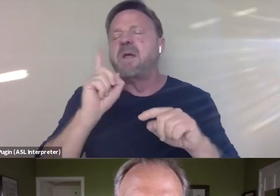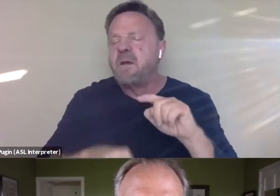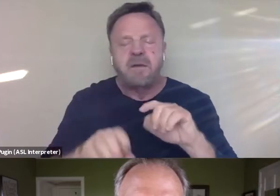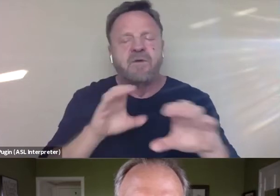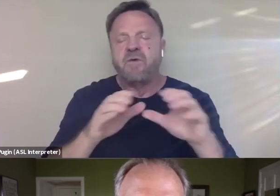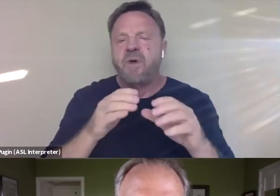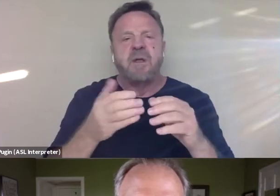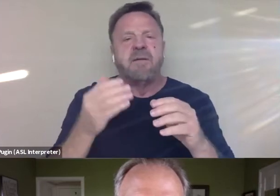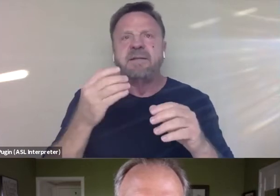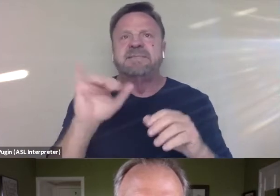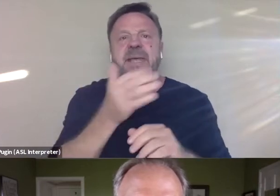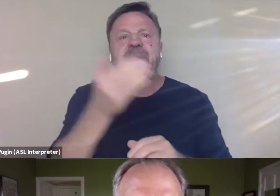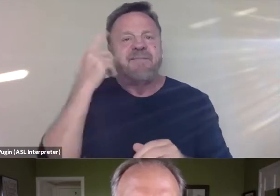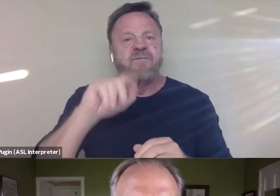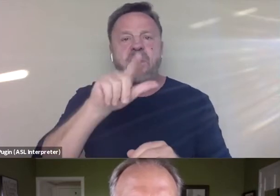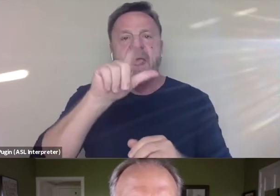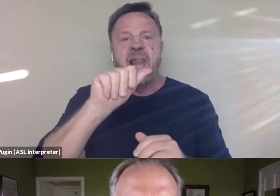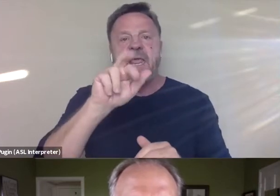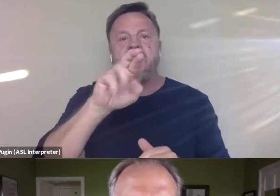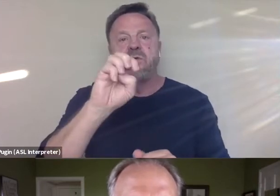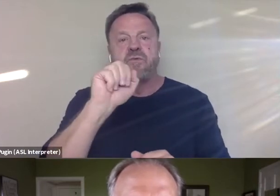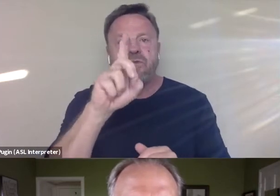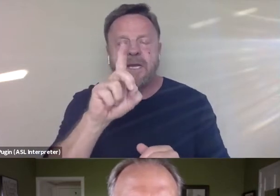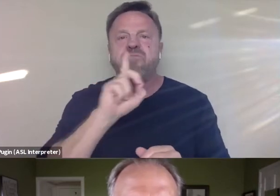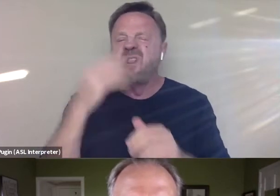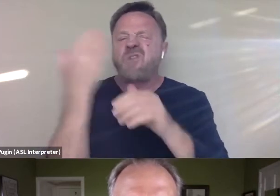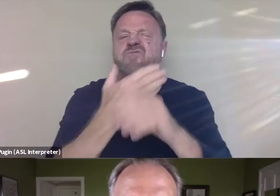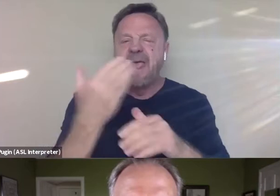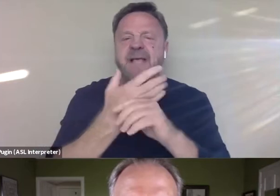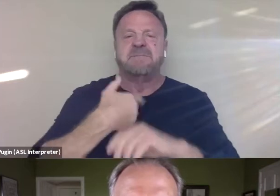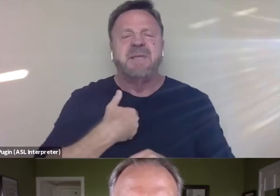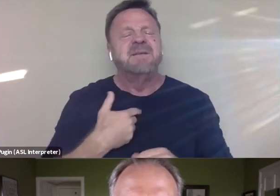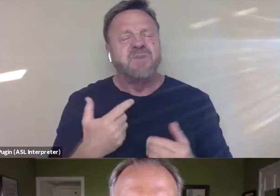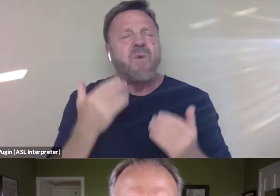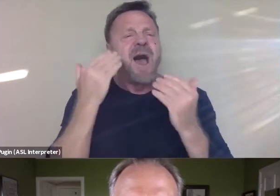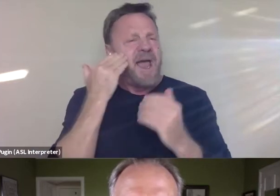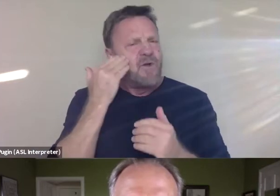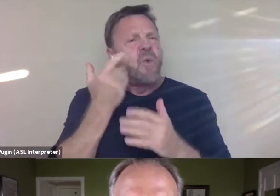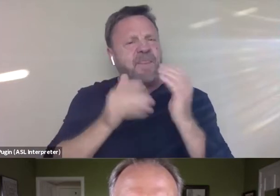for Ellie Reed, who harassed me. And so I know what that was like. I mean, that was like exhausting,